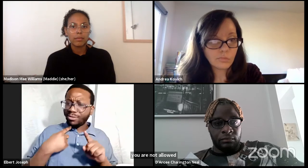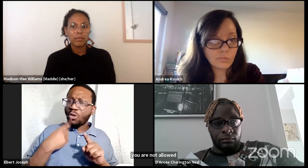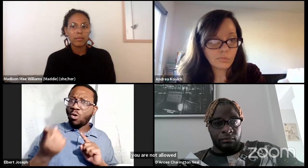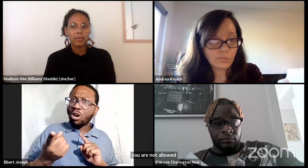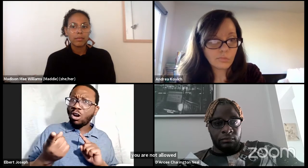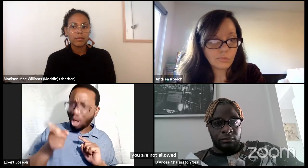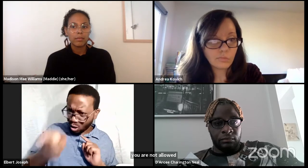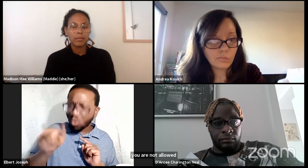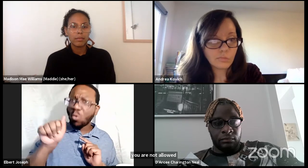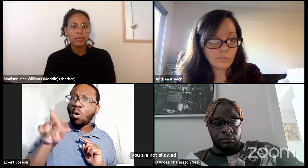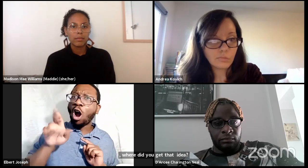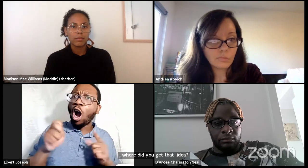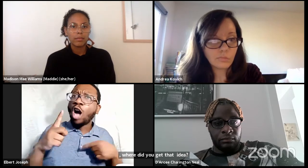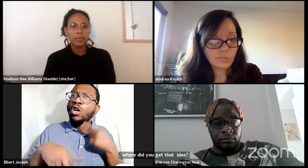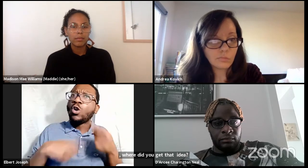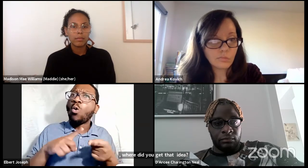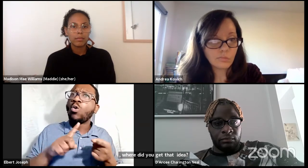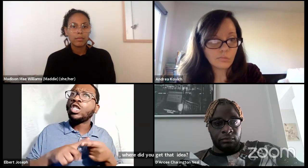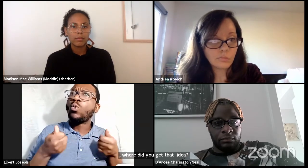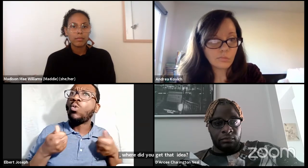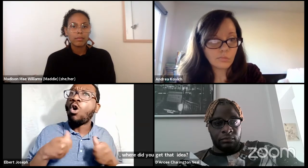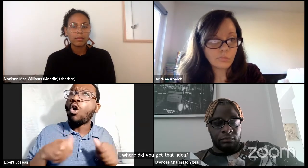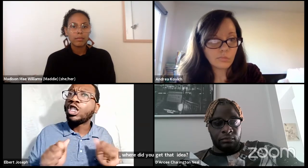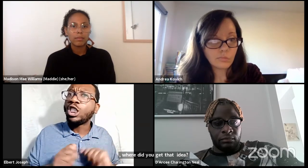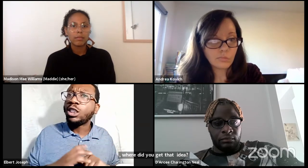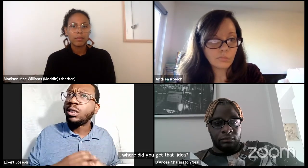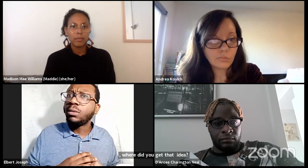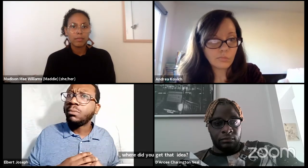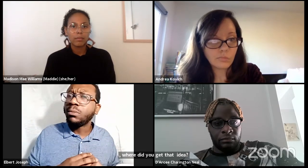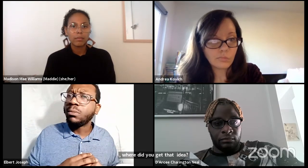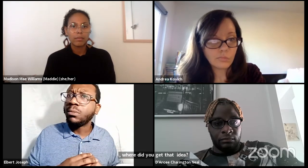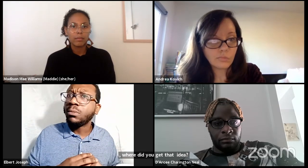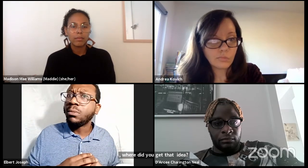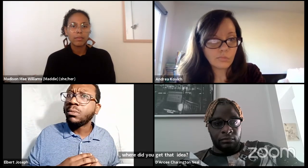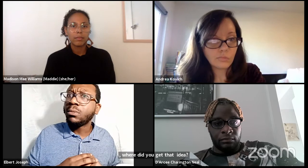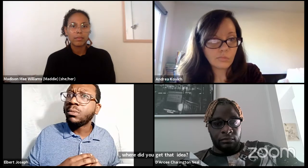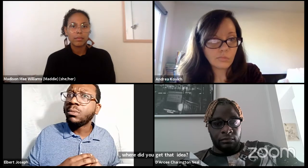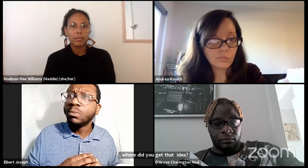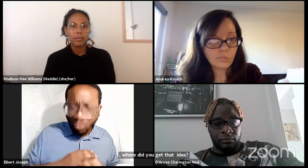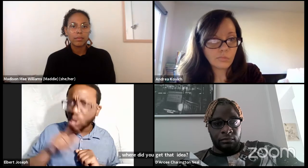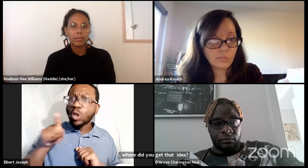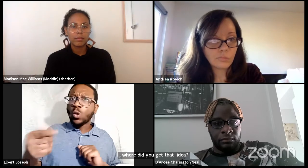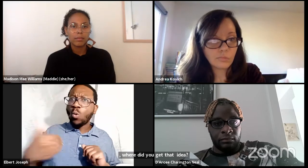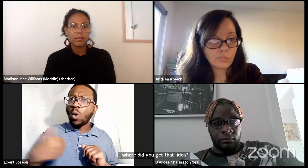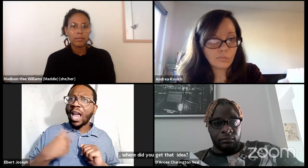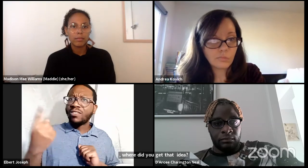I said, let's hold on one minute. You are going to audition.